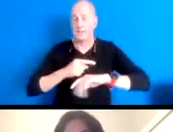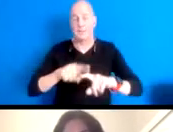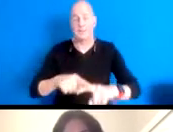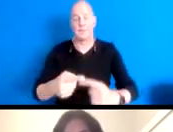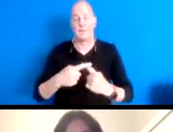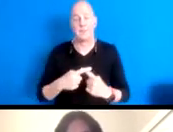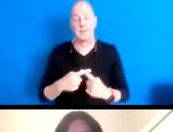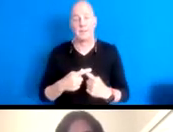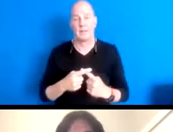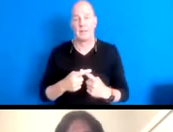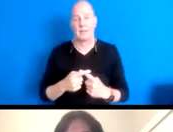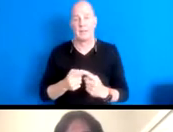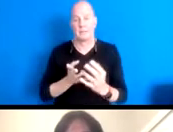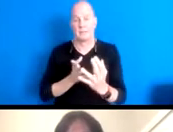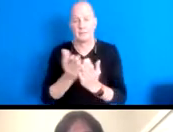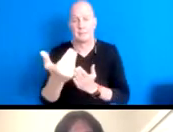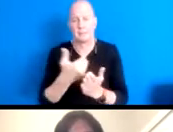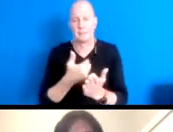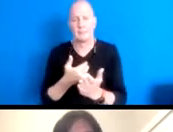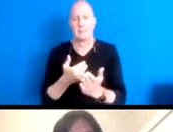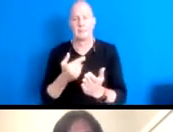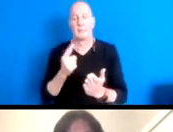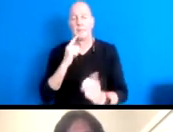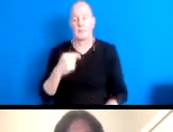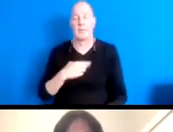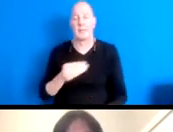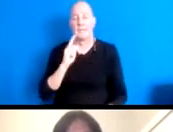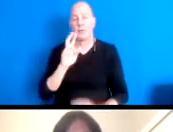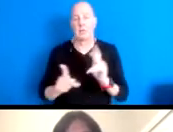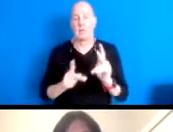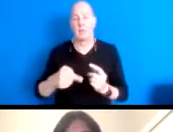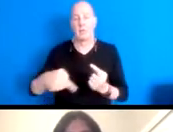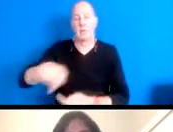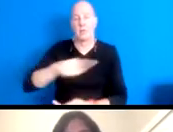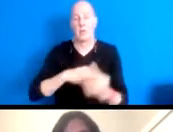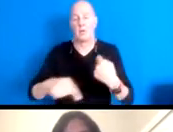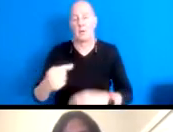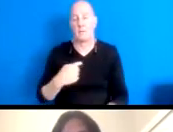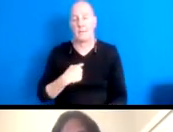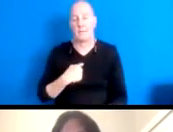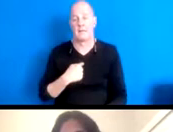pervasive to me and pervasive to the people who surround me and it operates as a, as a